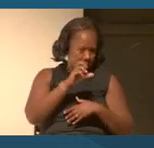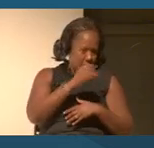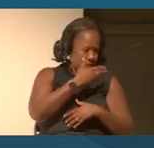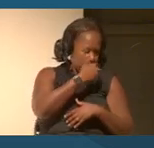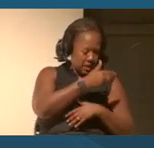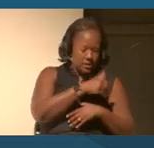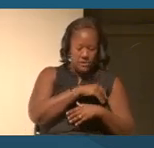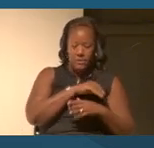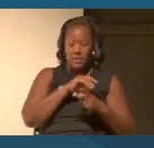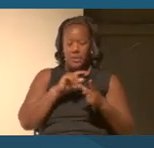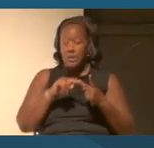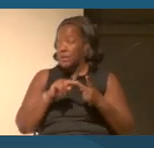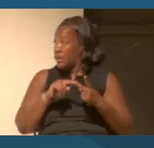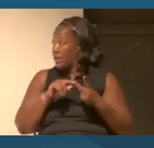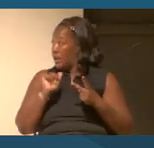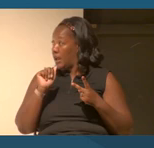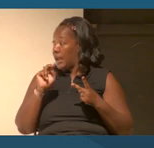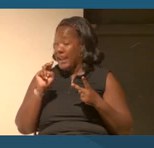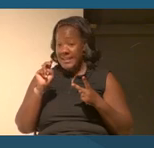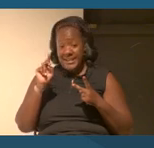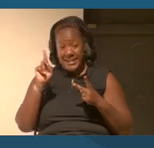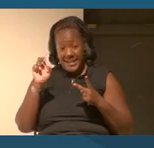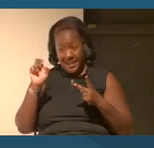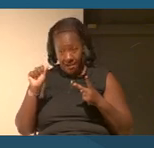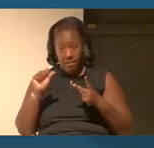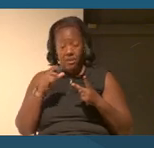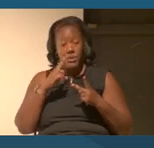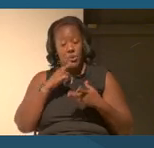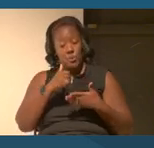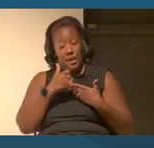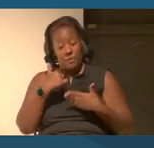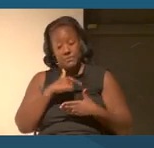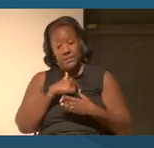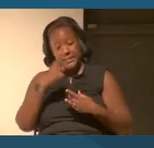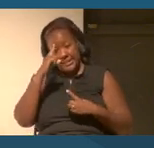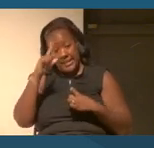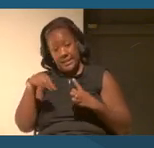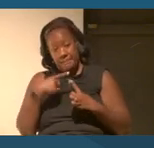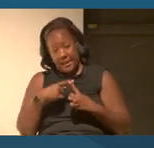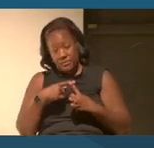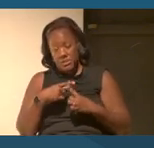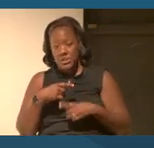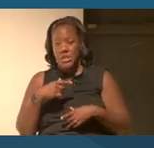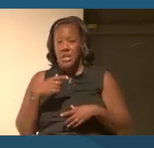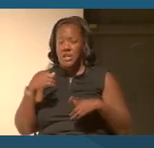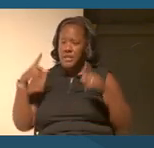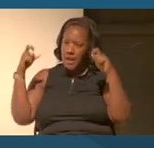And Thea, you helped us think about the complexity of the notion of a race.